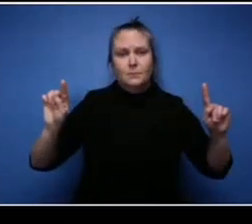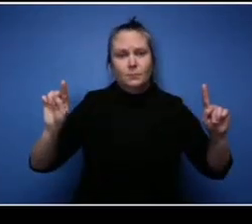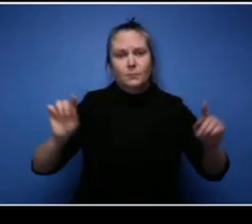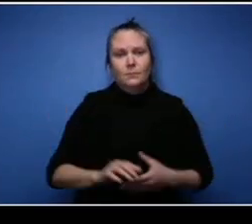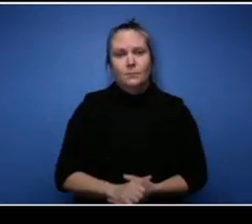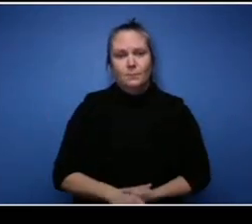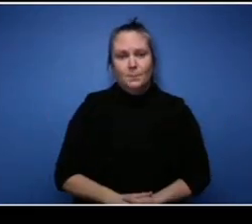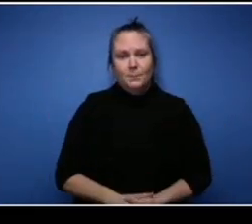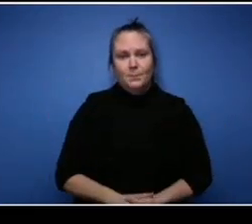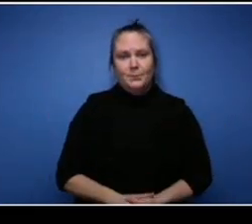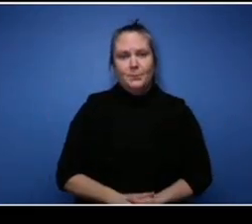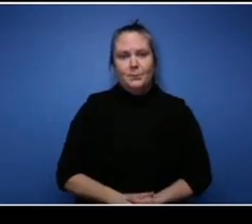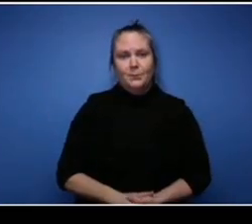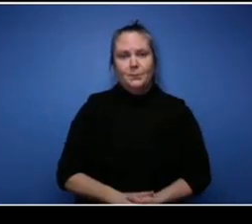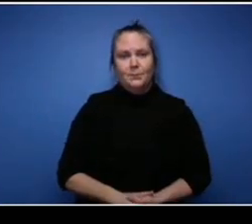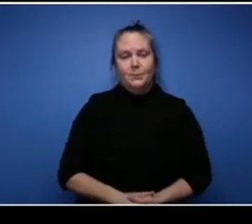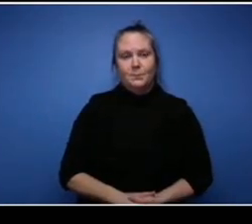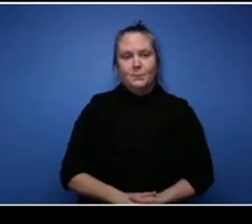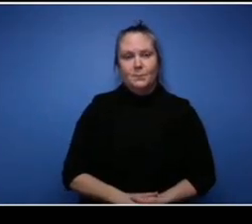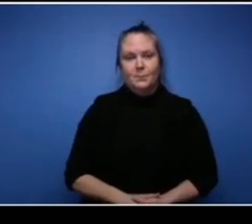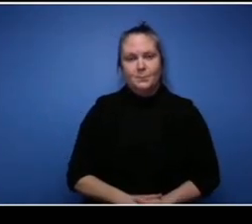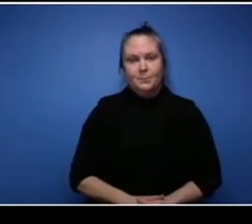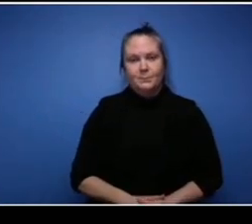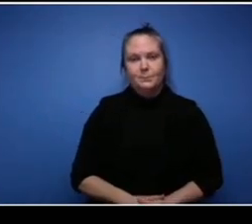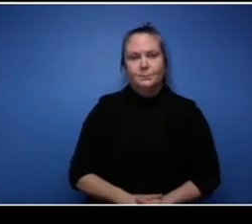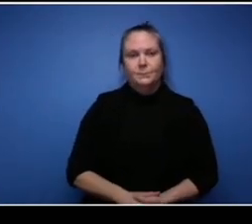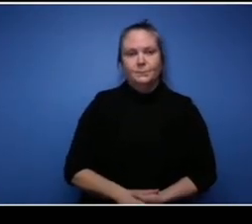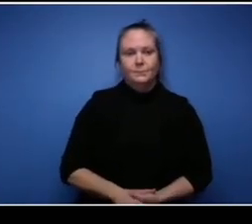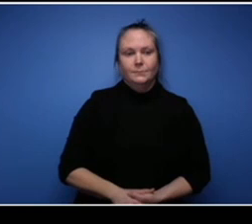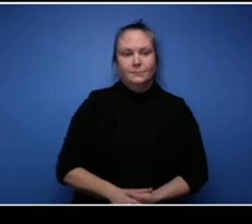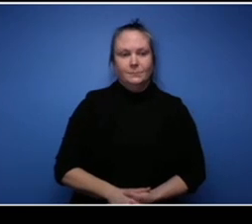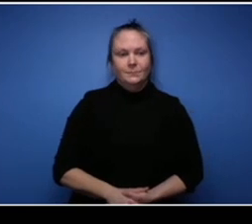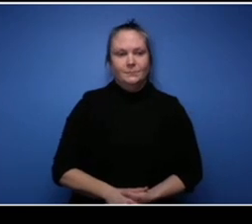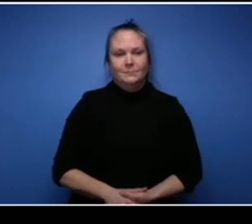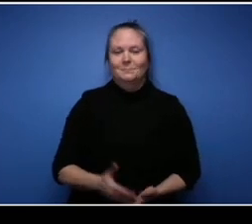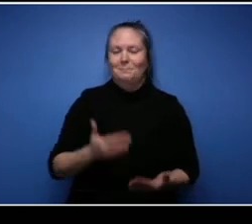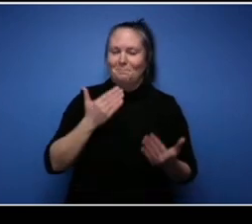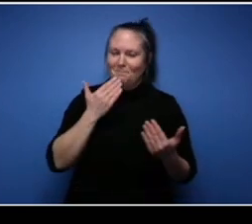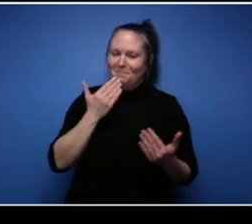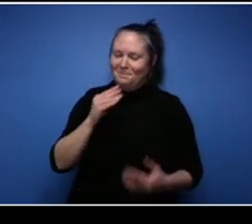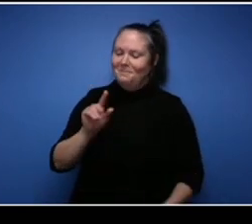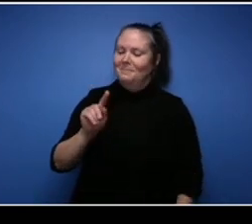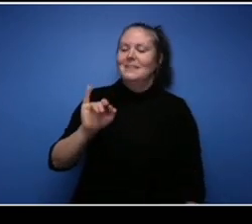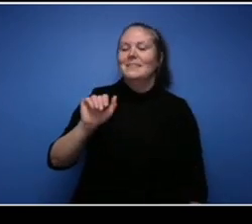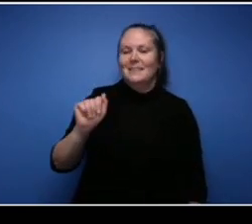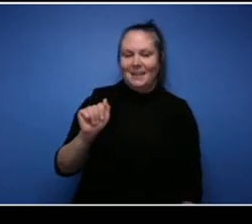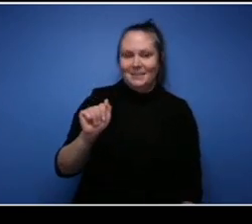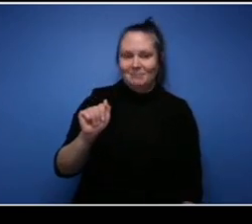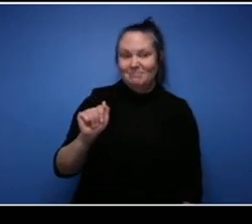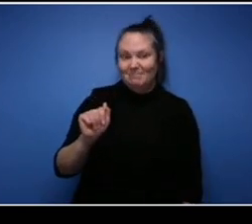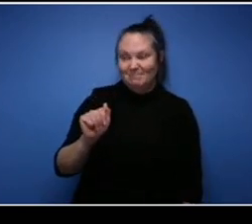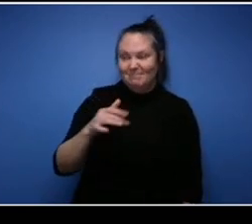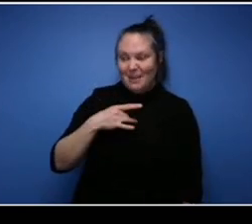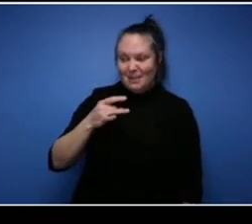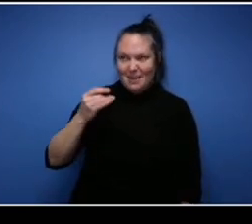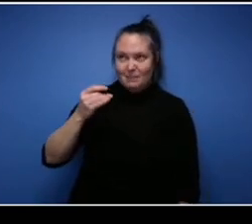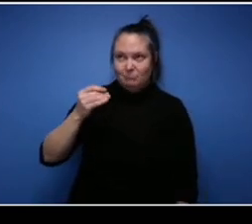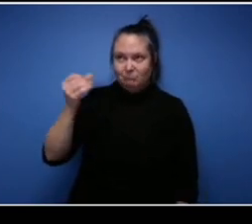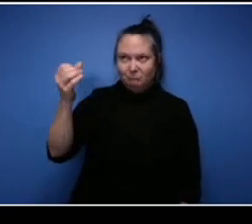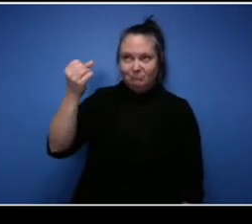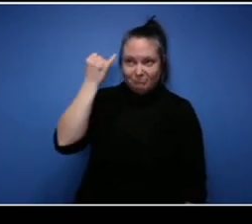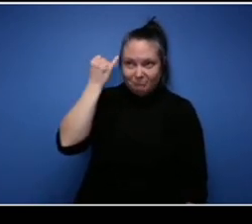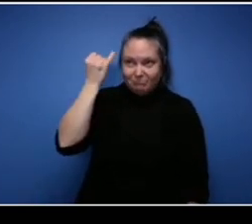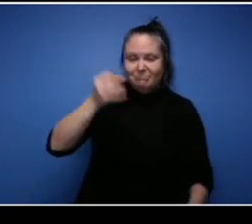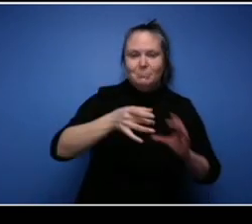Thank you Tia, I really like the idea of time management and doing the research. I think